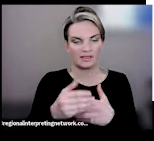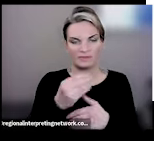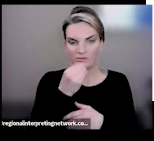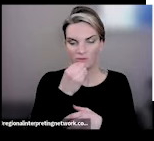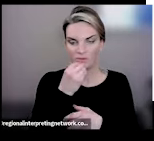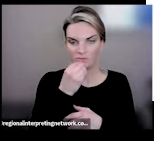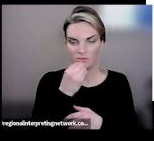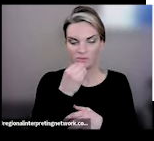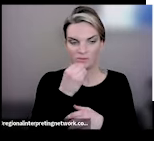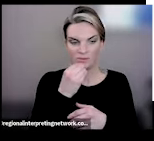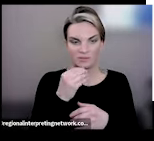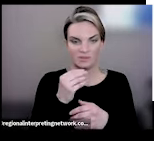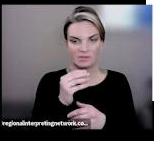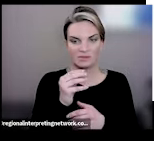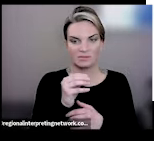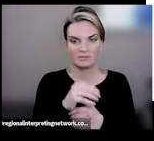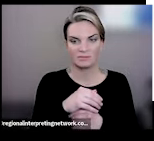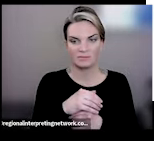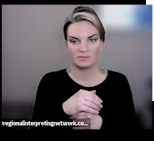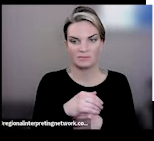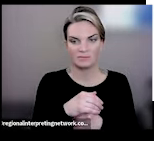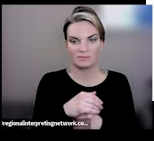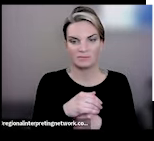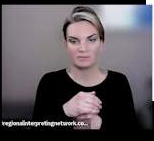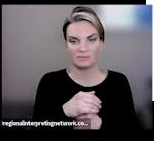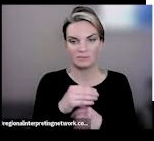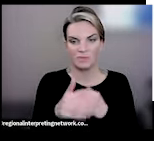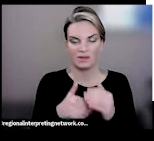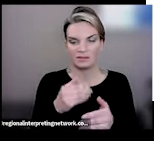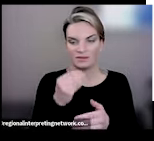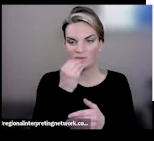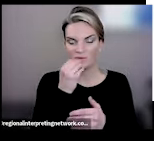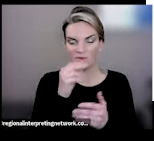gets a little nervous about that, but processed foods simply means that it's